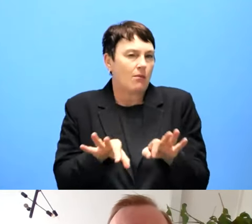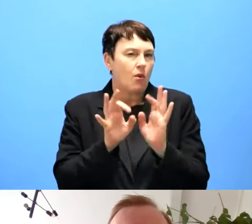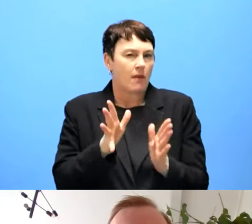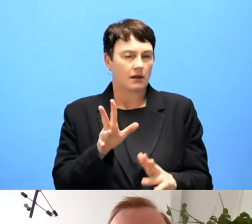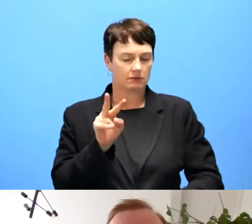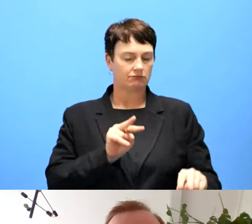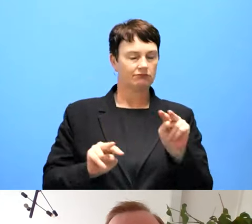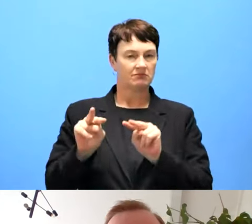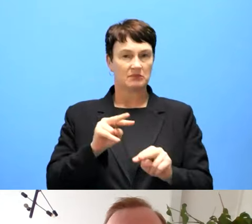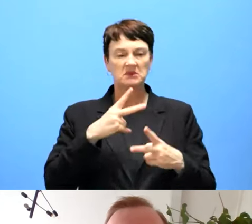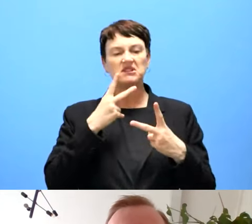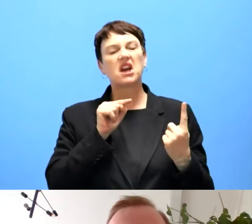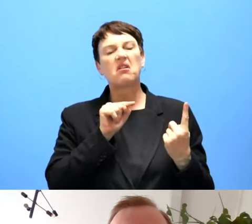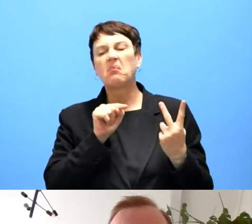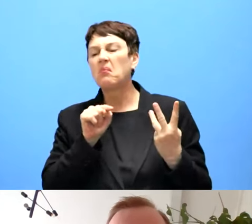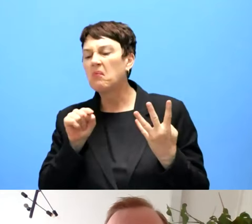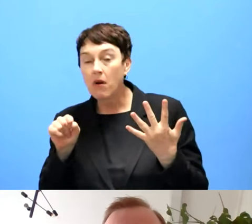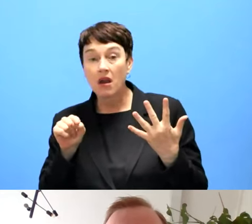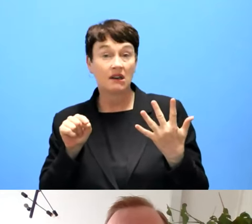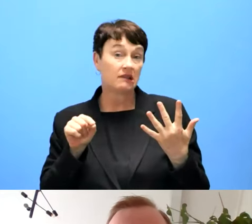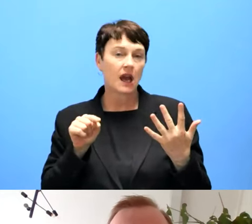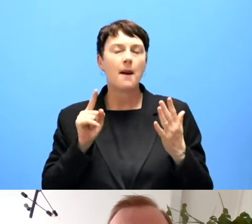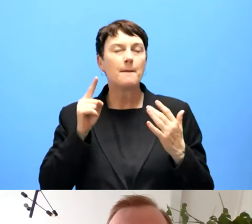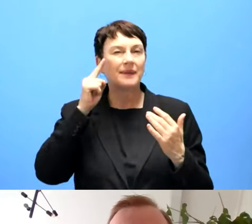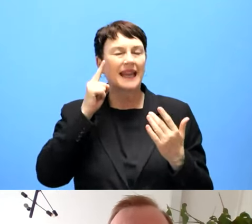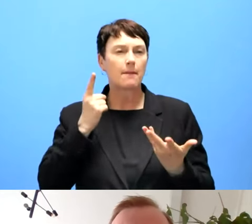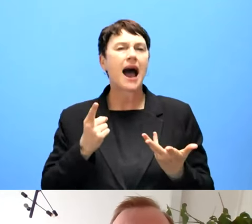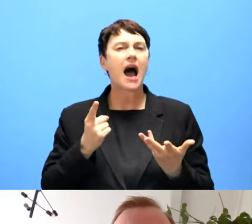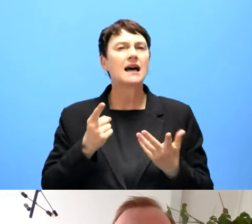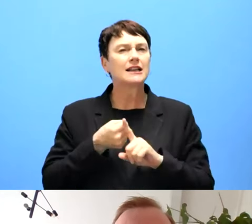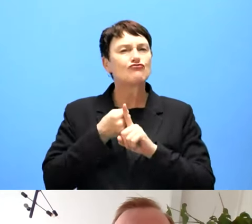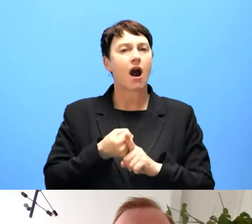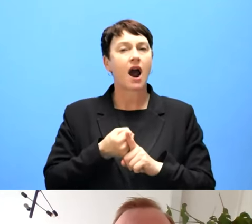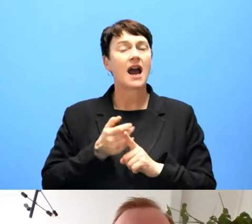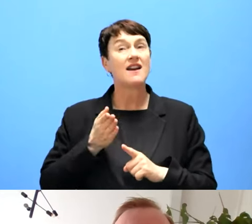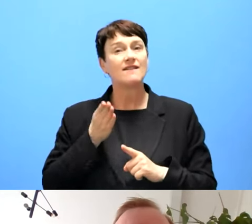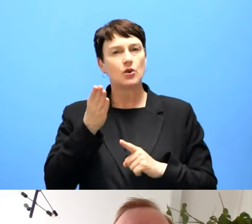We should try to bring it together more, I guess, in the future. Can I just ask you. You said